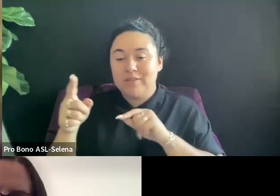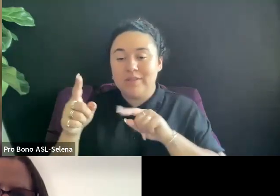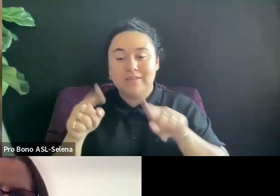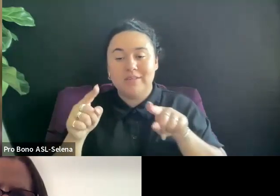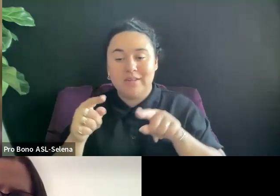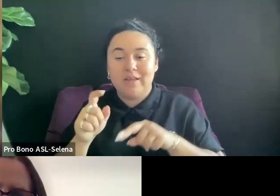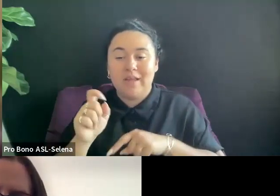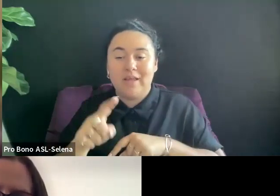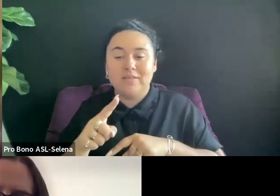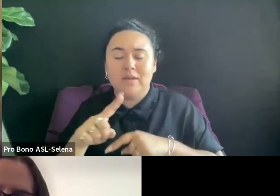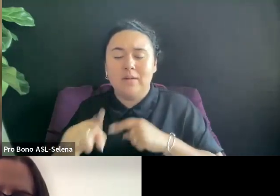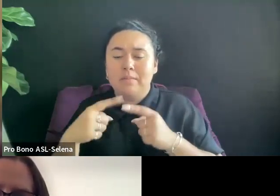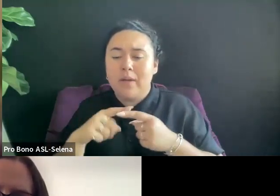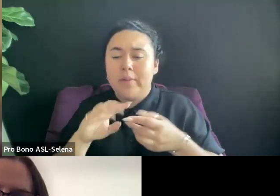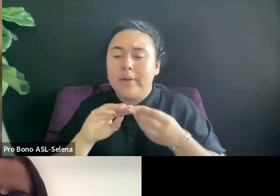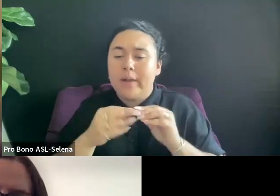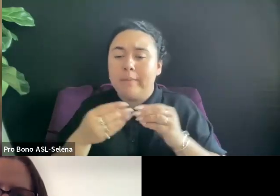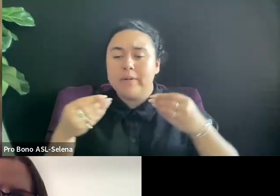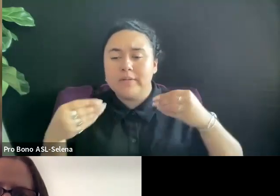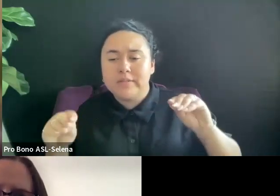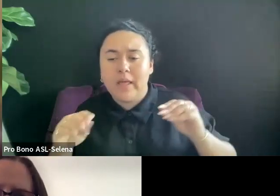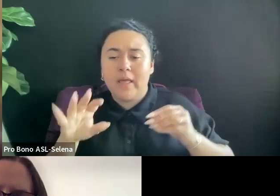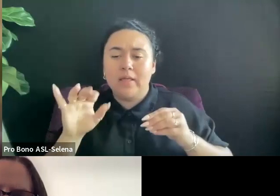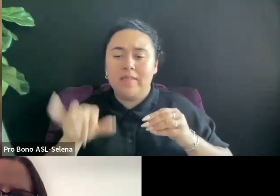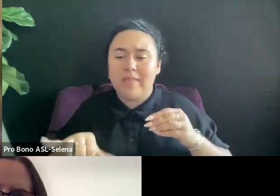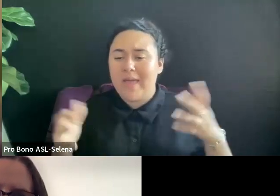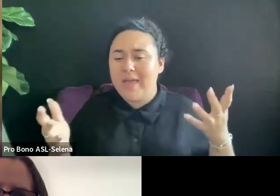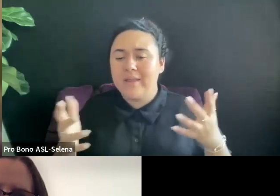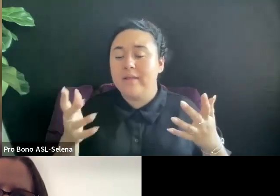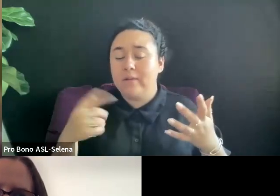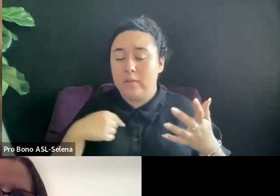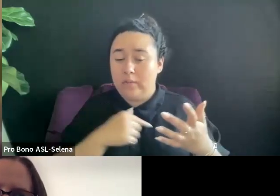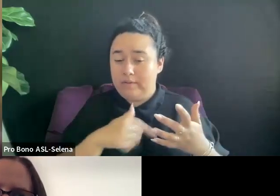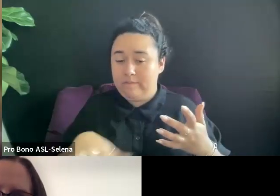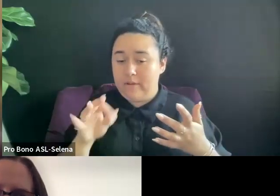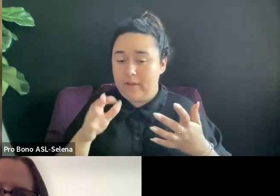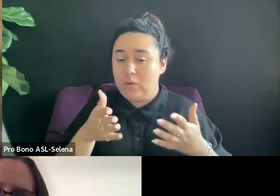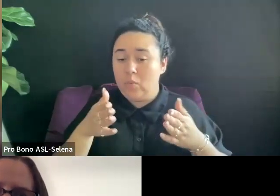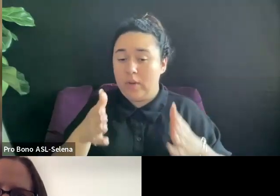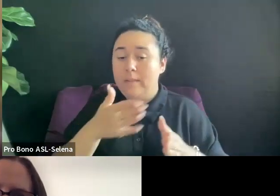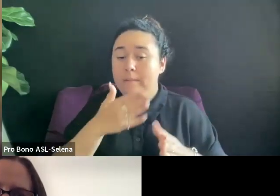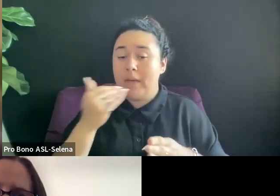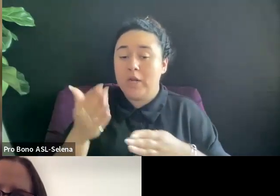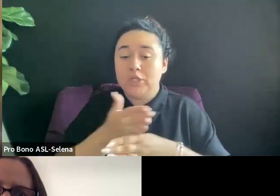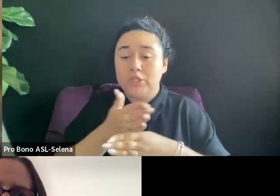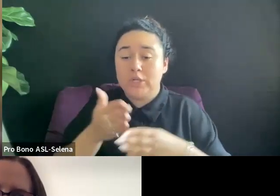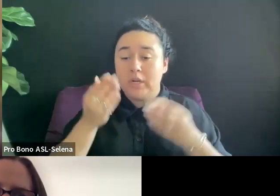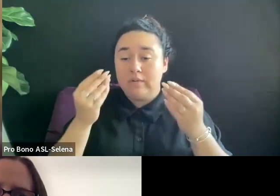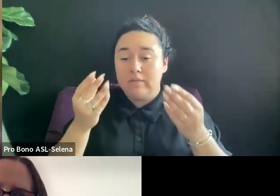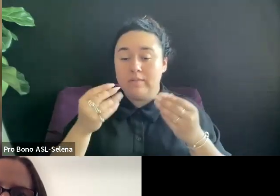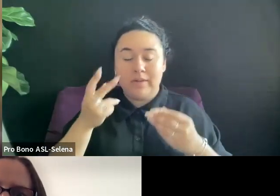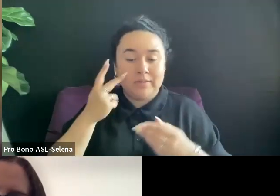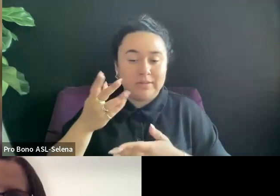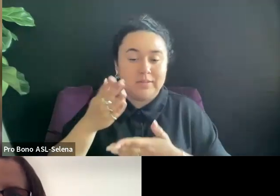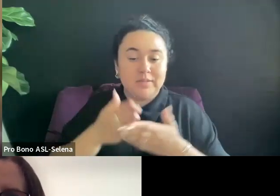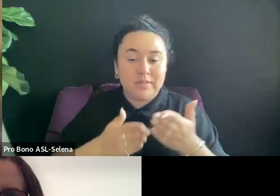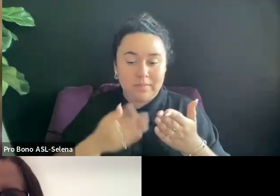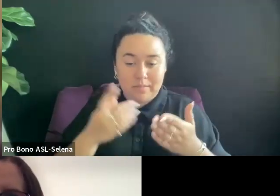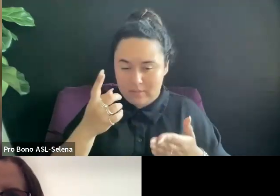I THINK IF WE CAN FIND A WAY TO BETTER SHARE THIS INFORMATION AND I'M SEEING SOMETHING ABOUT THIS IN THE CHAT THAT WOULD BE GREAT.